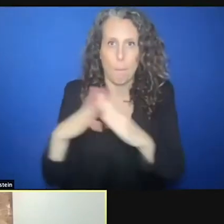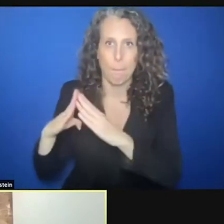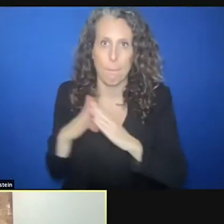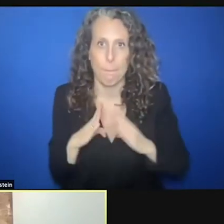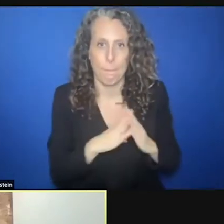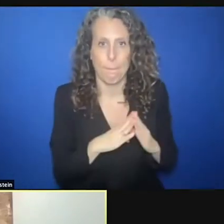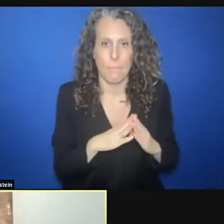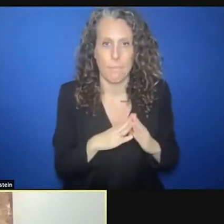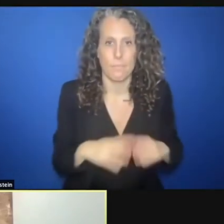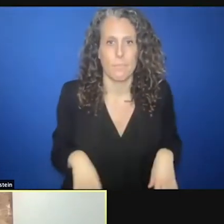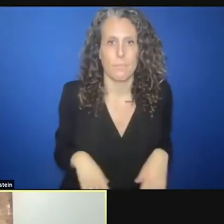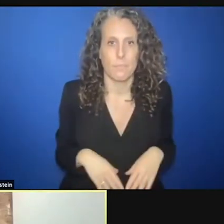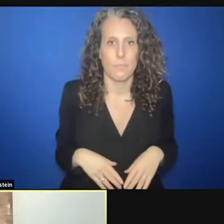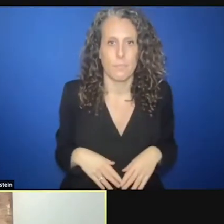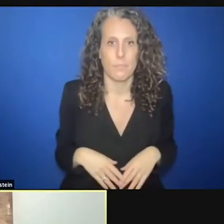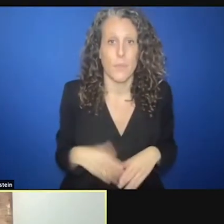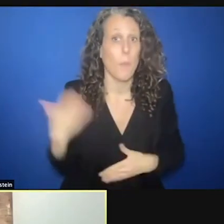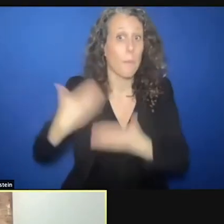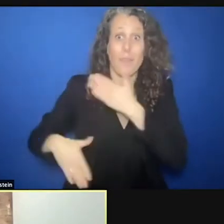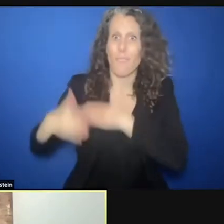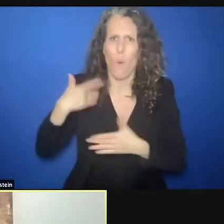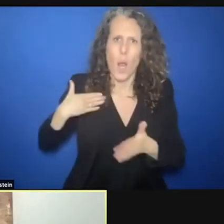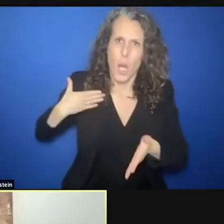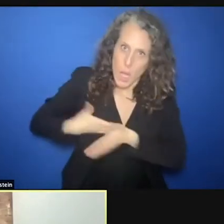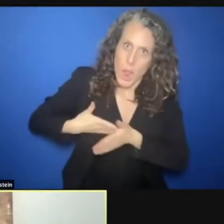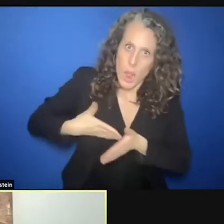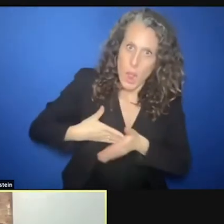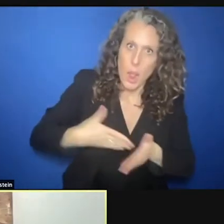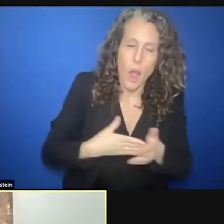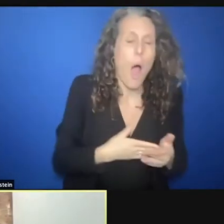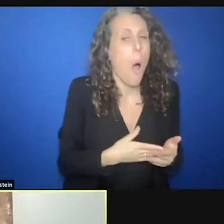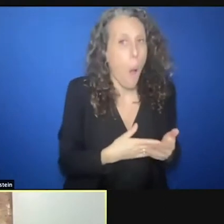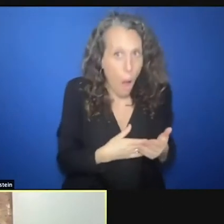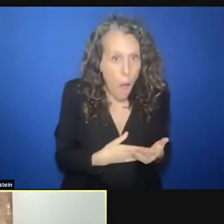difficult to get traction. So there's something about these opportunities that come up in crisis